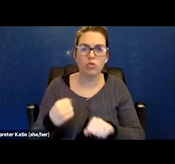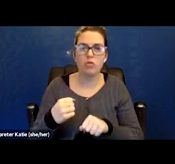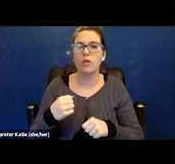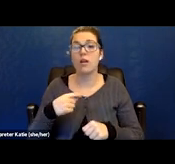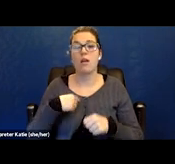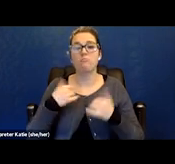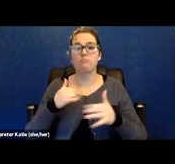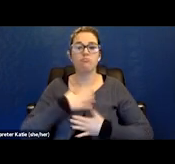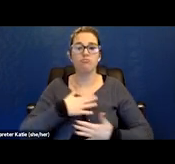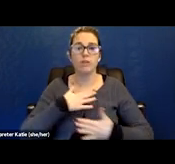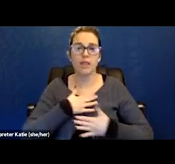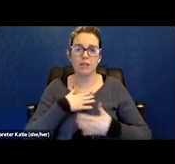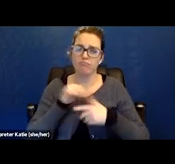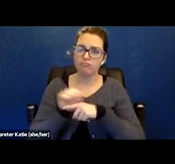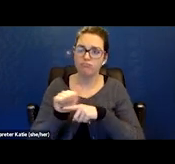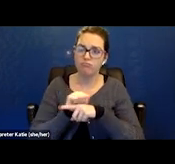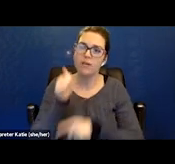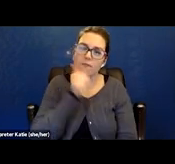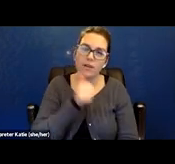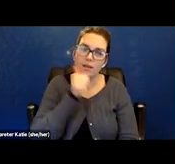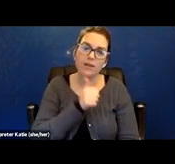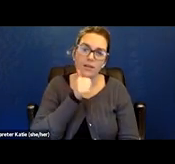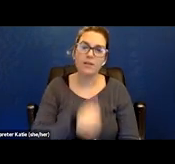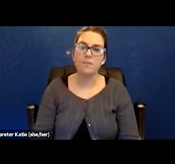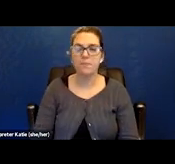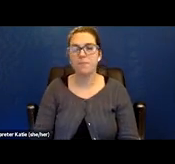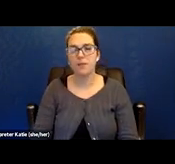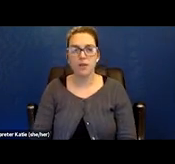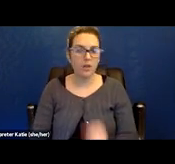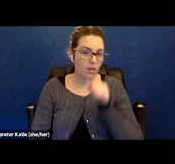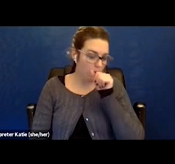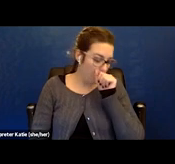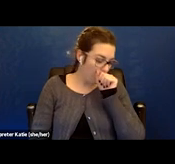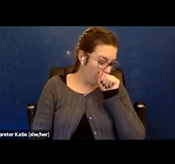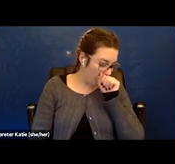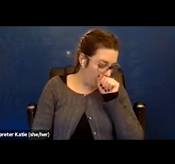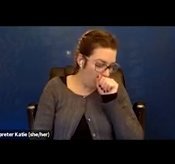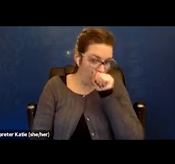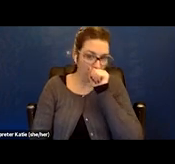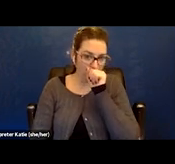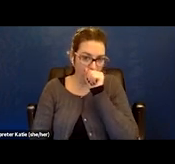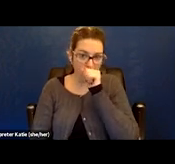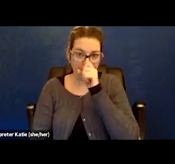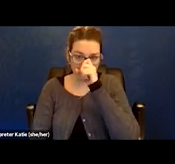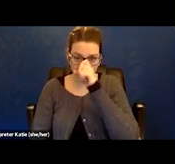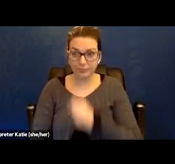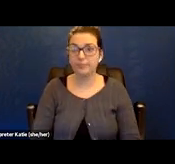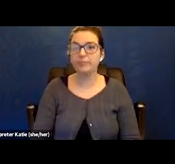I check in with my own visual webinars with my doctors from home.